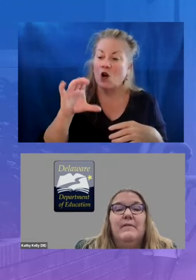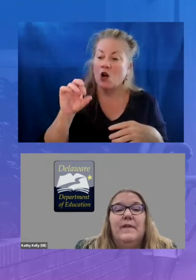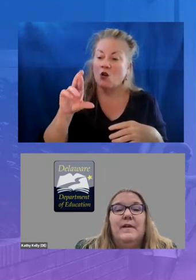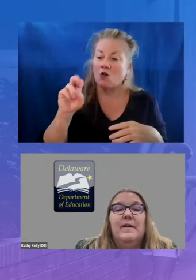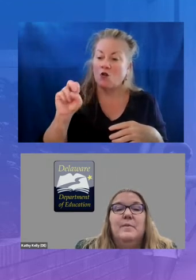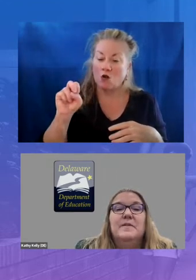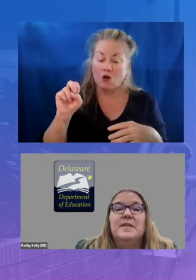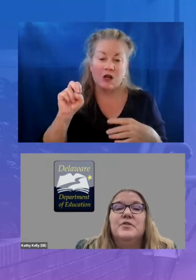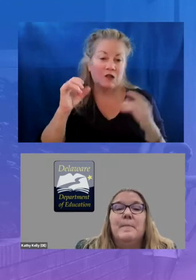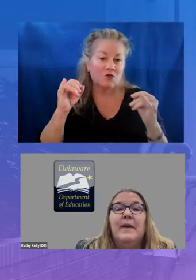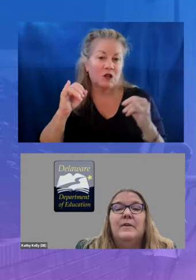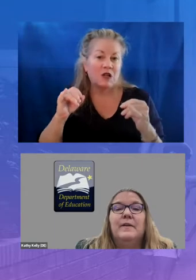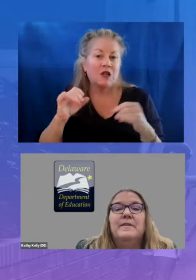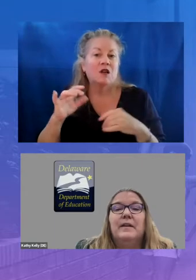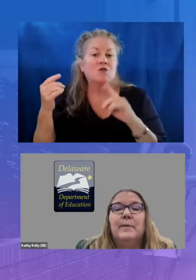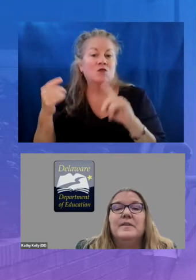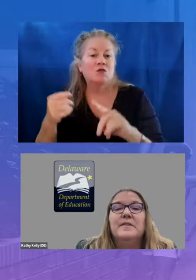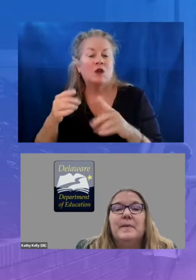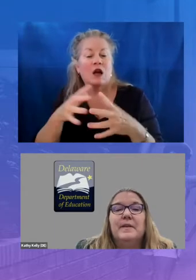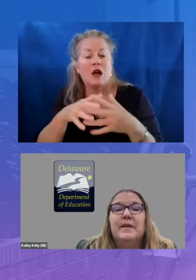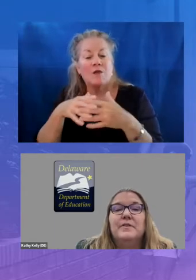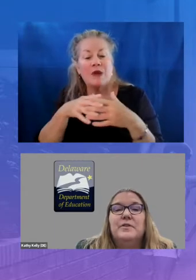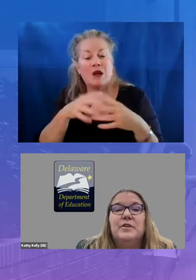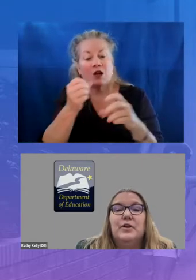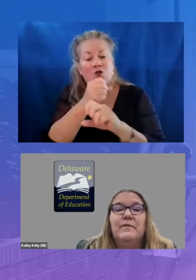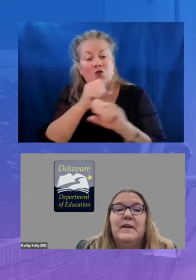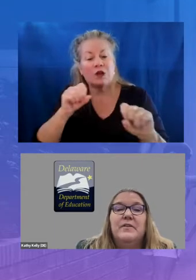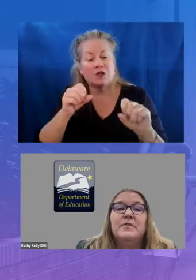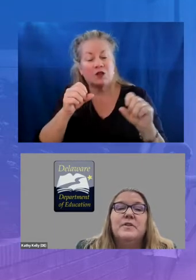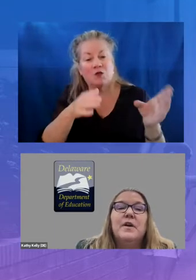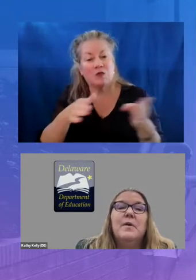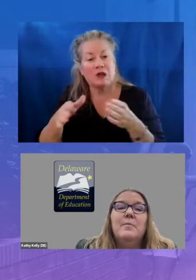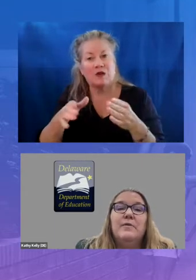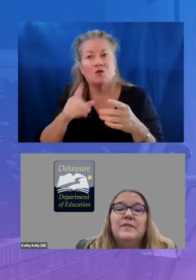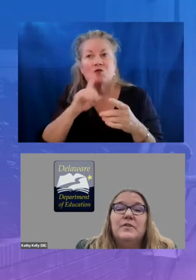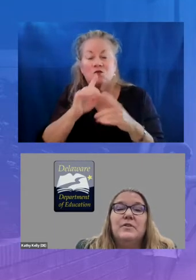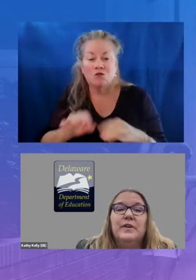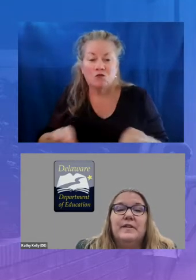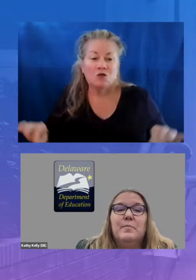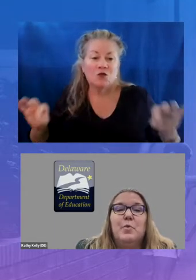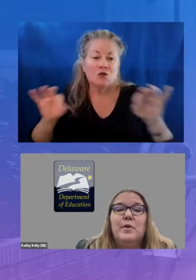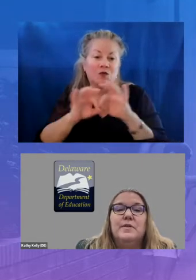funding was instrumental in delaware's ability to secure vendors professional learning supports